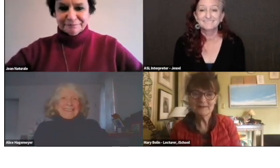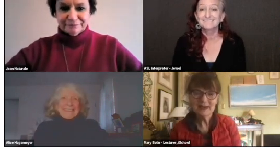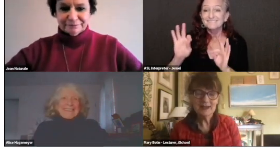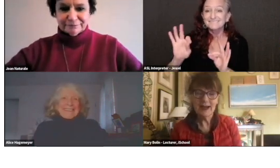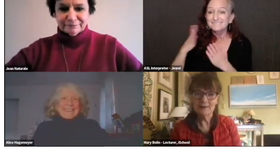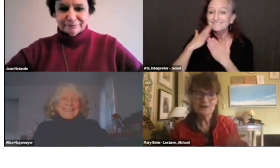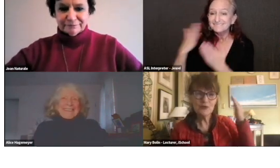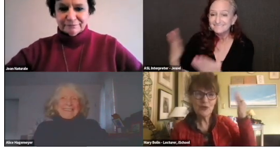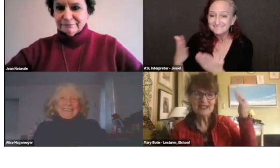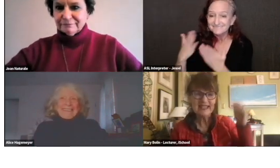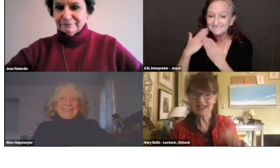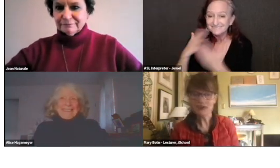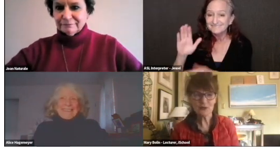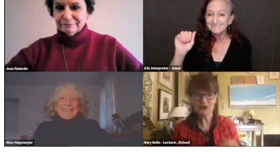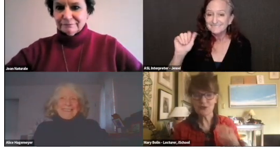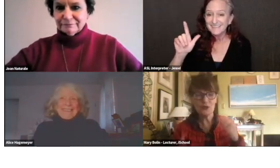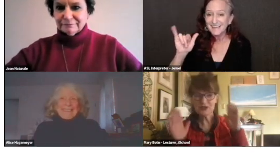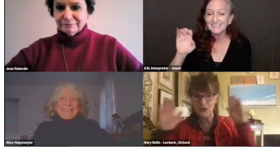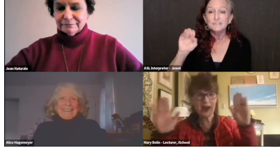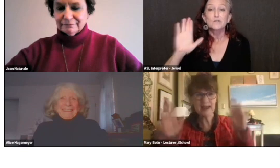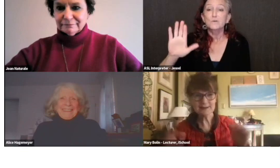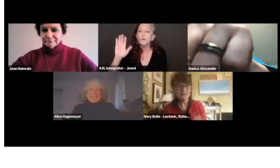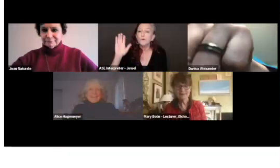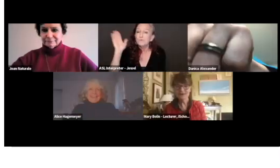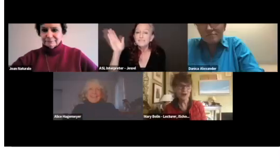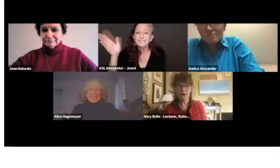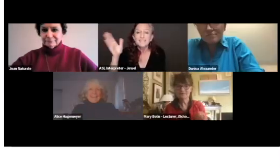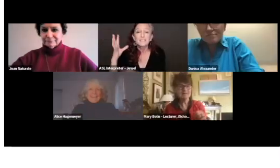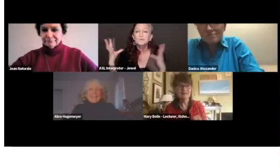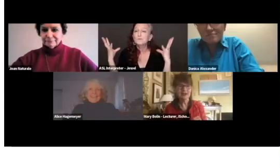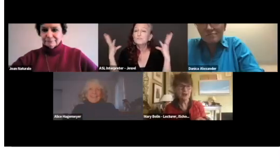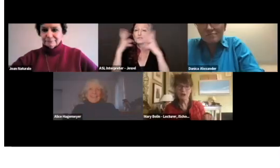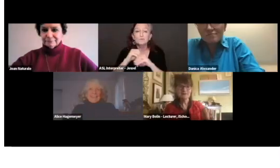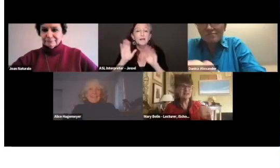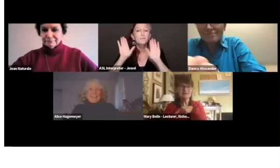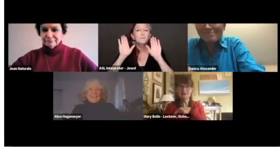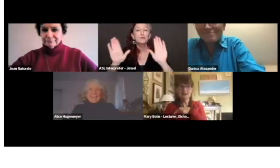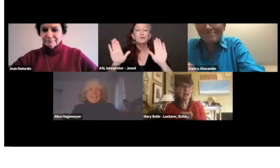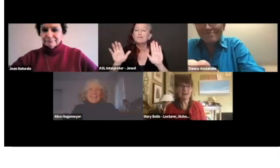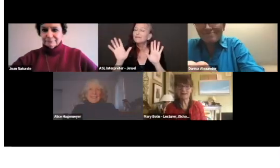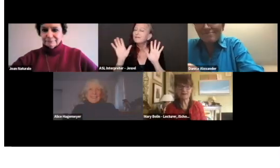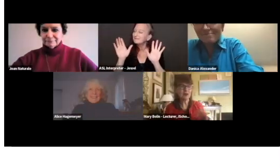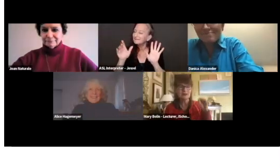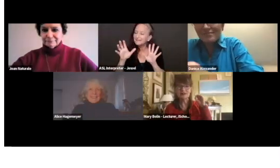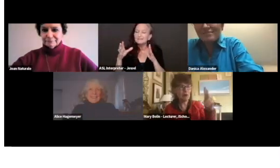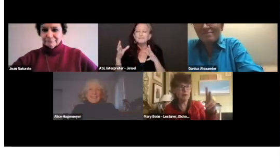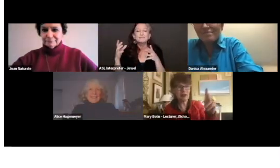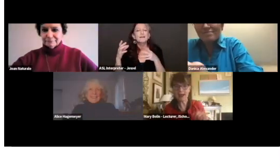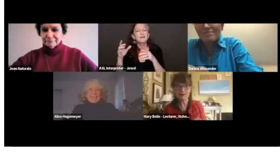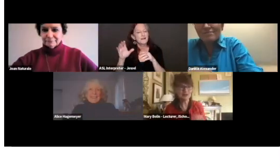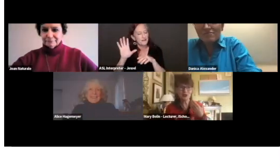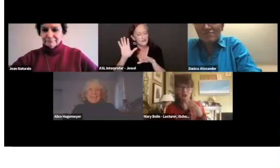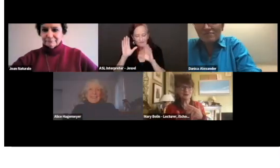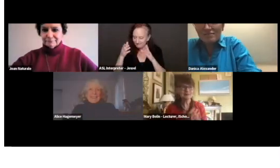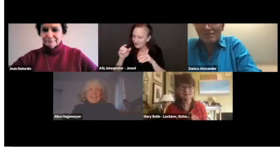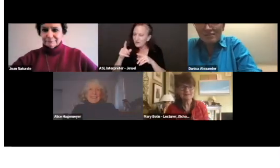Your presentation was great so, you know, the length it was okay, it was good.